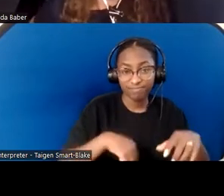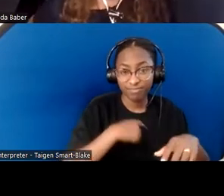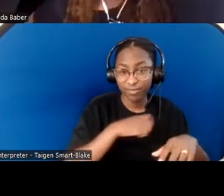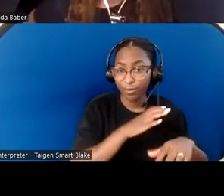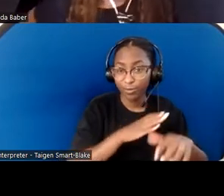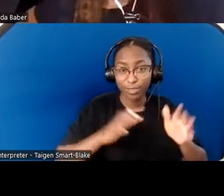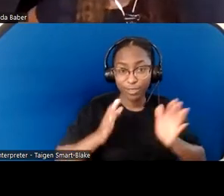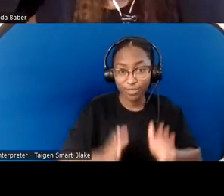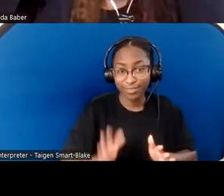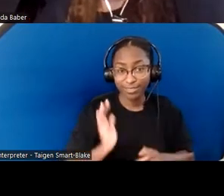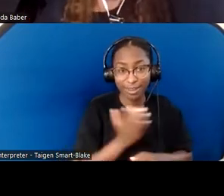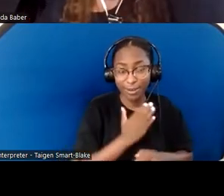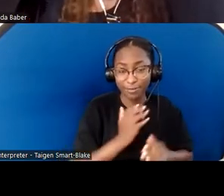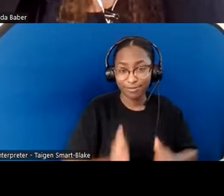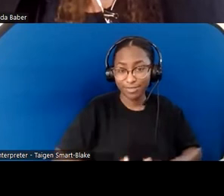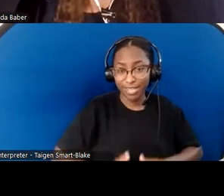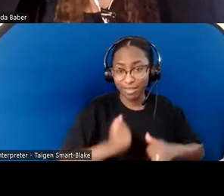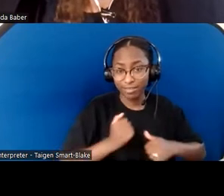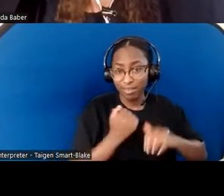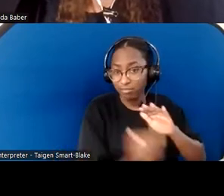and ministry is not done in isolation.